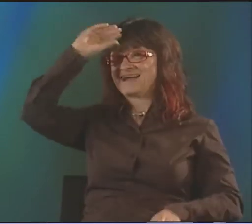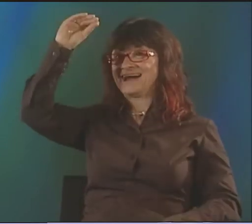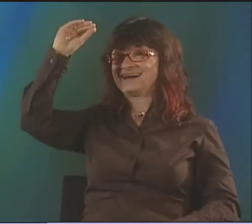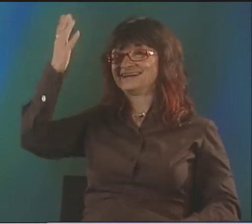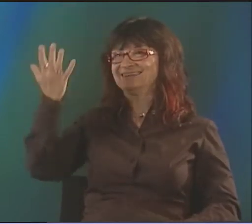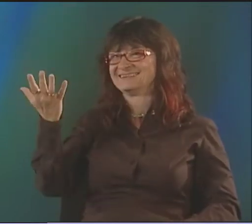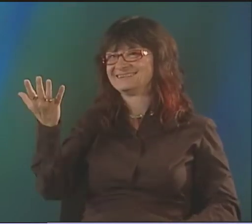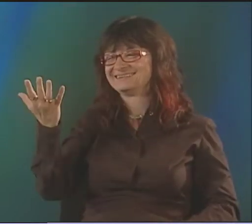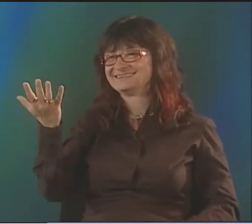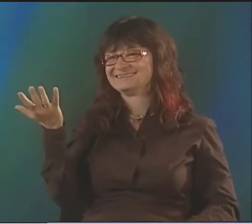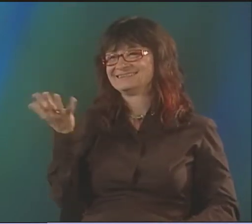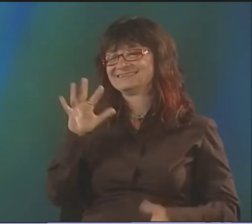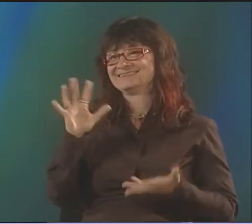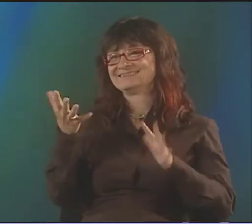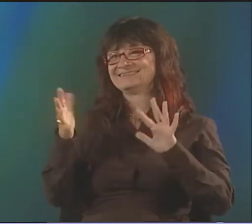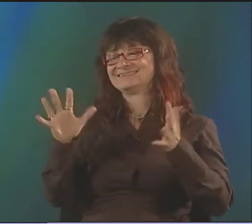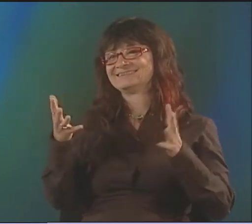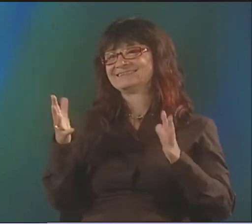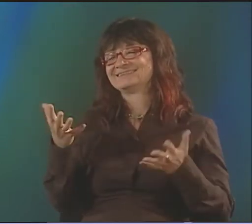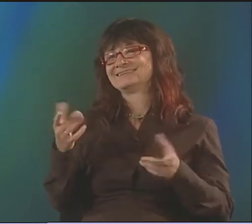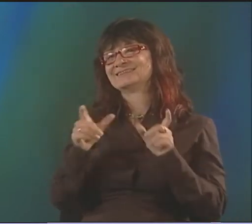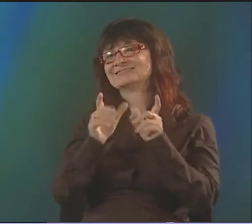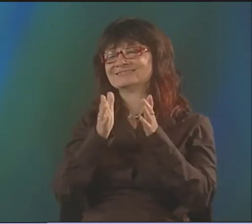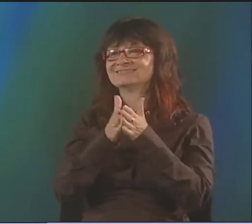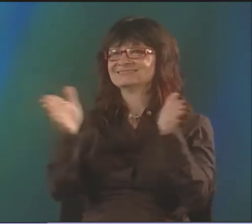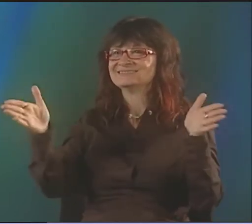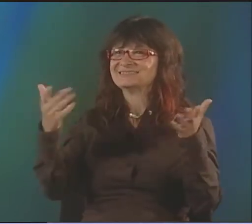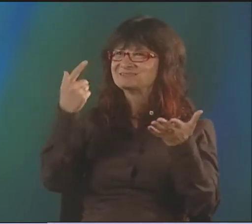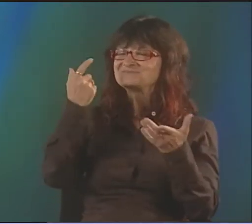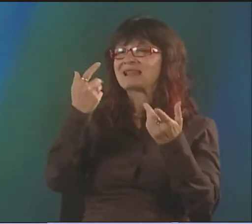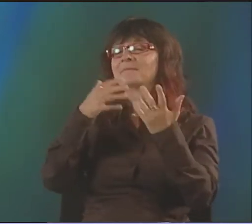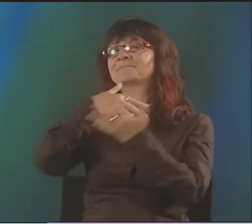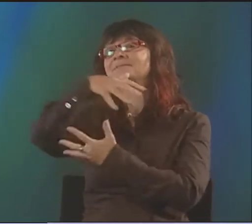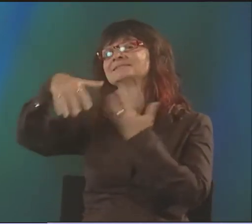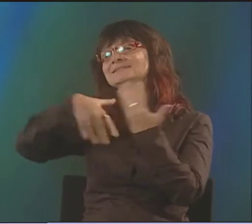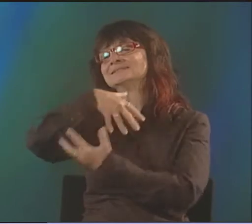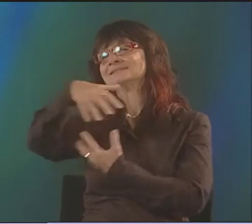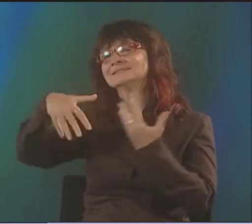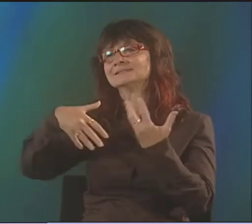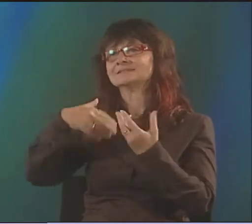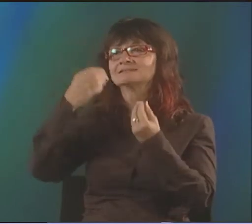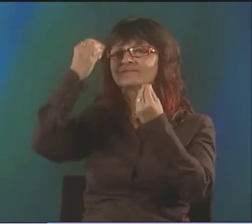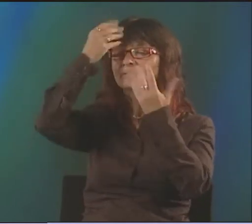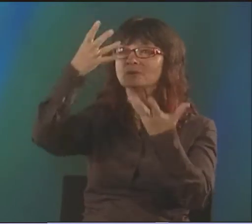I WANT TO SAY TO PEOPLE, "WHAT DO YOU THINK OF THIS?" IT'S NOT NECESSARILY FOR DEAF AUDIENCES.